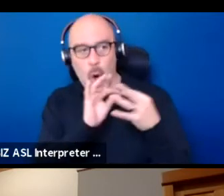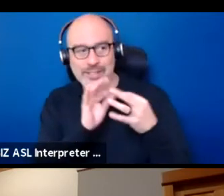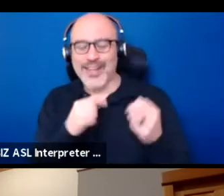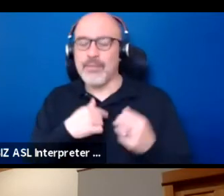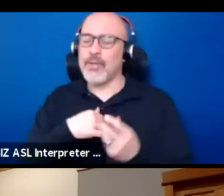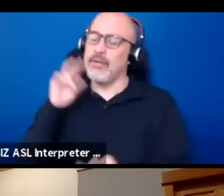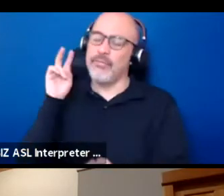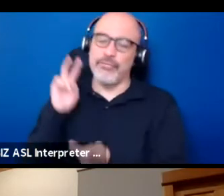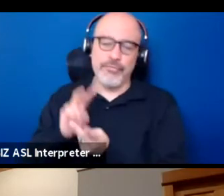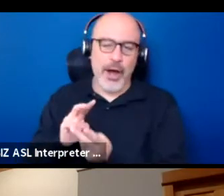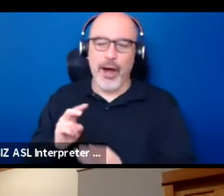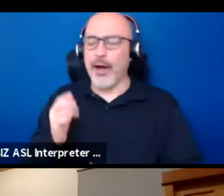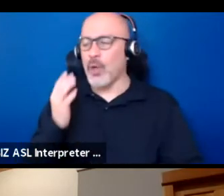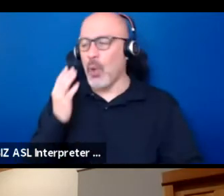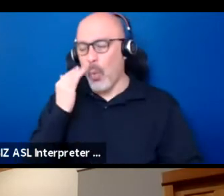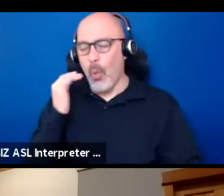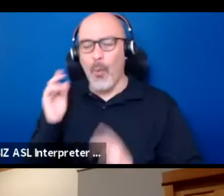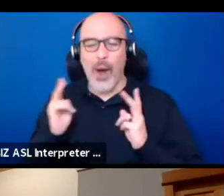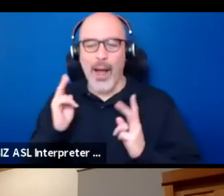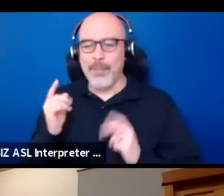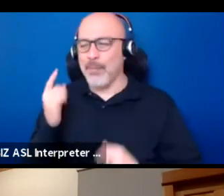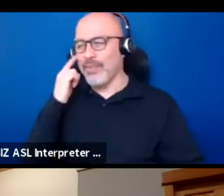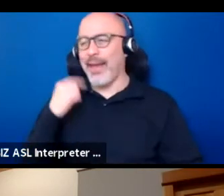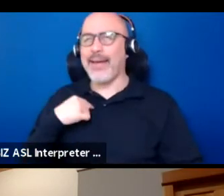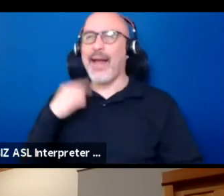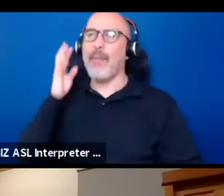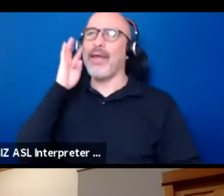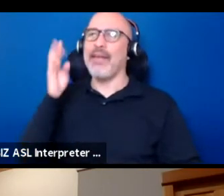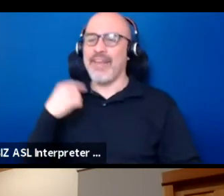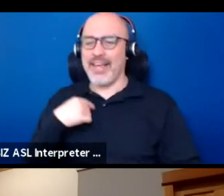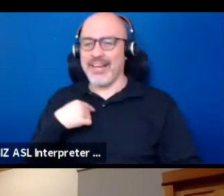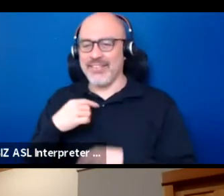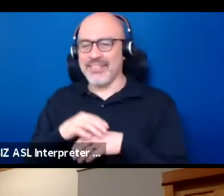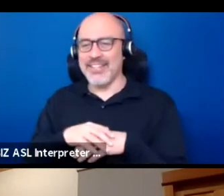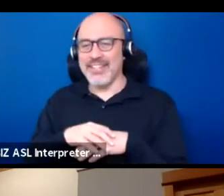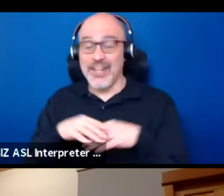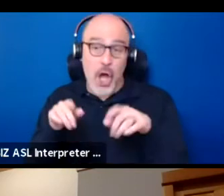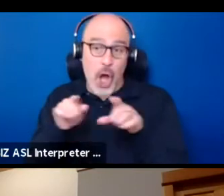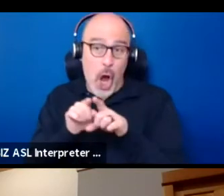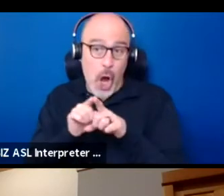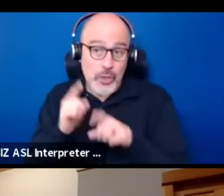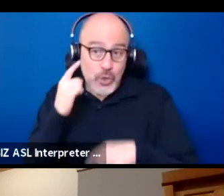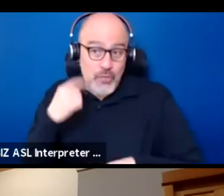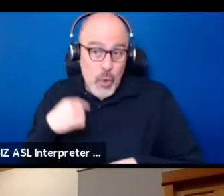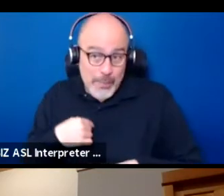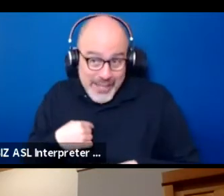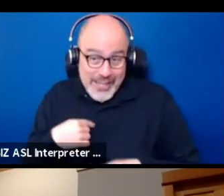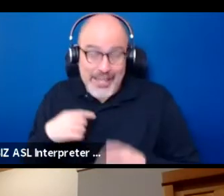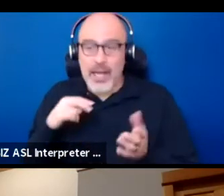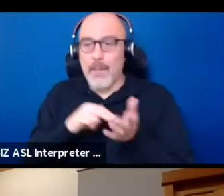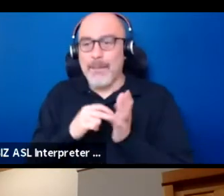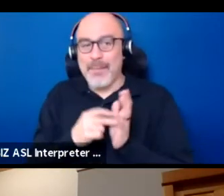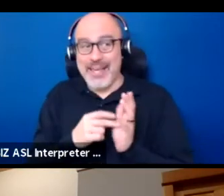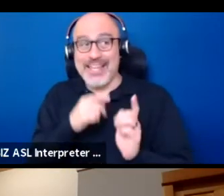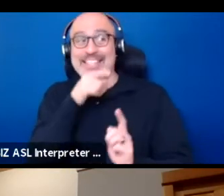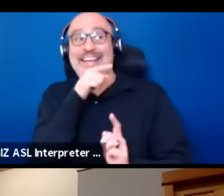Why is everybody think they're so innovative? Which also to me, says that that means that they probably also had their own version